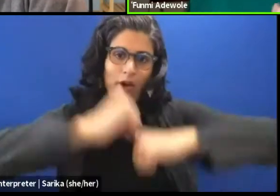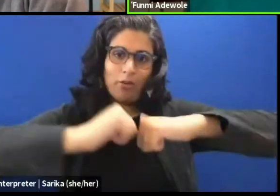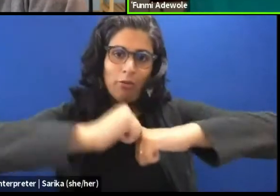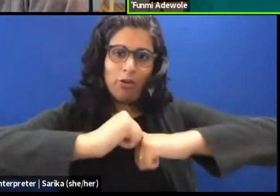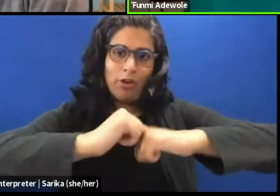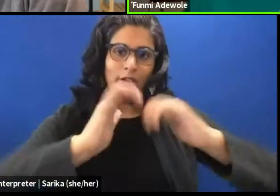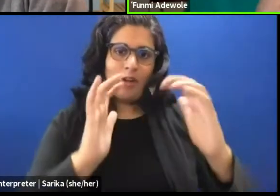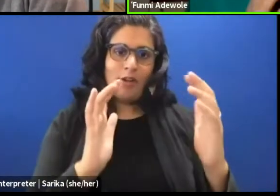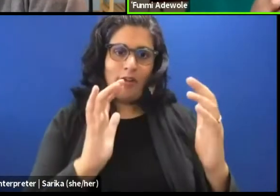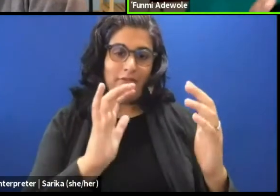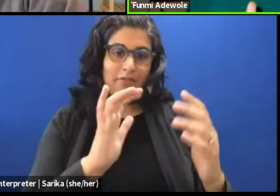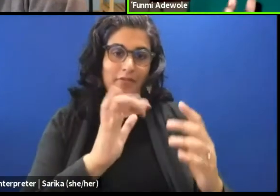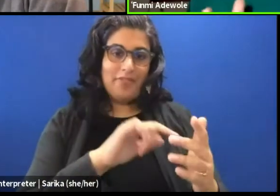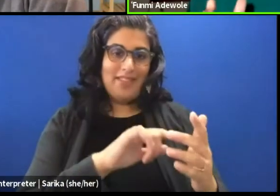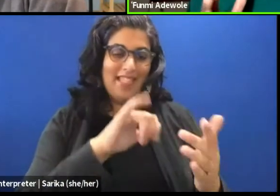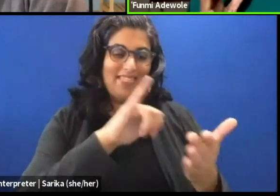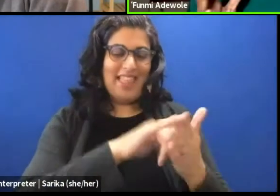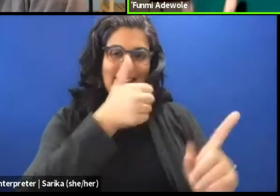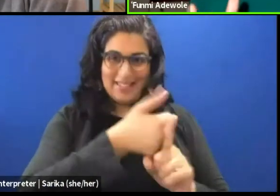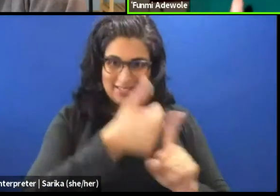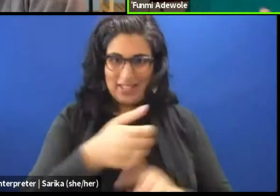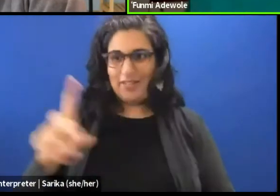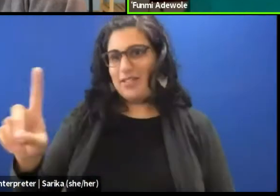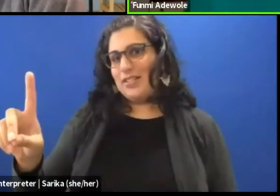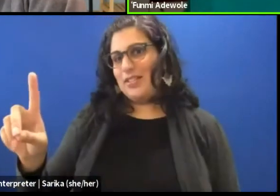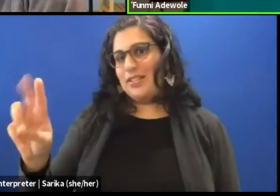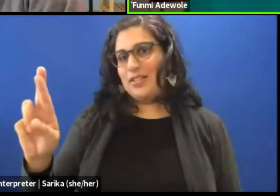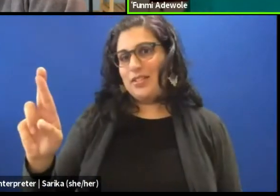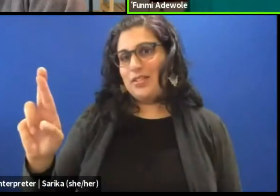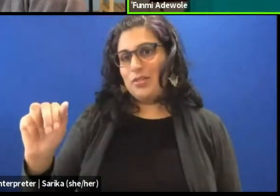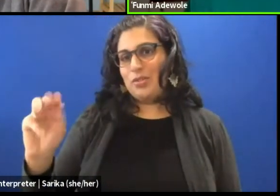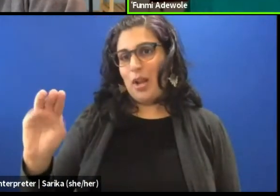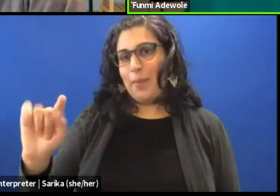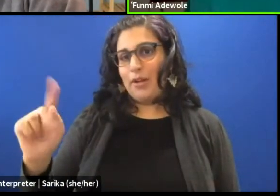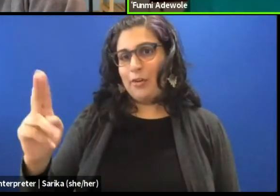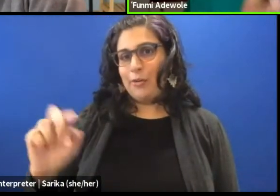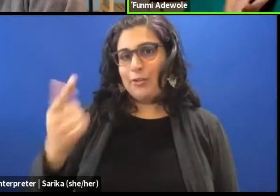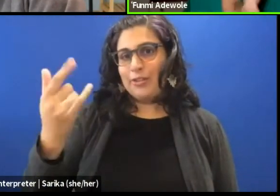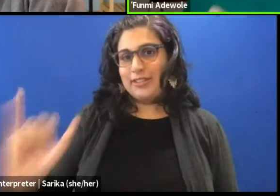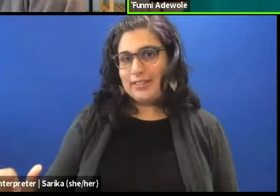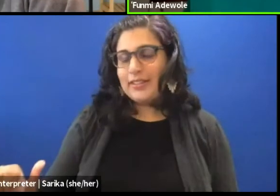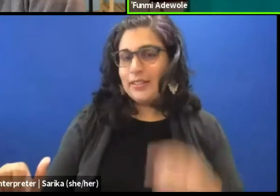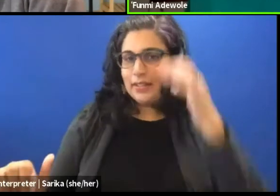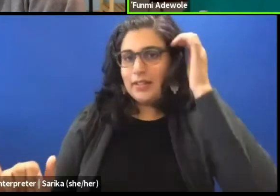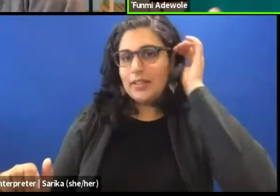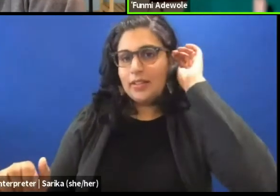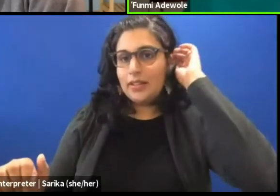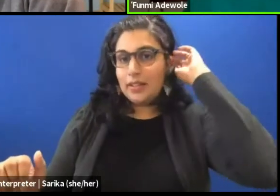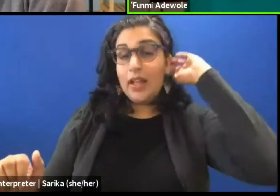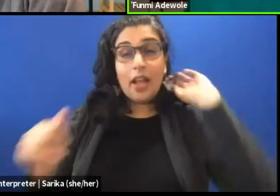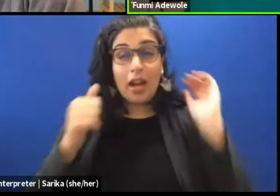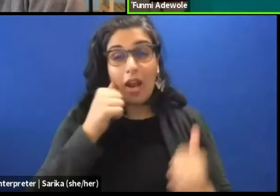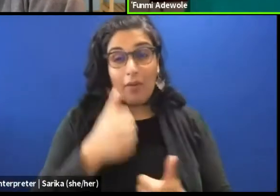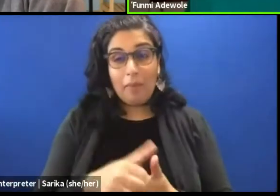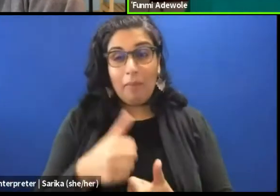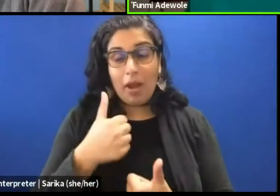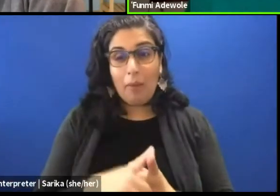what I would call the dramaturgy of a piece. And I remember having a discussion with a colleague,